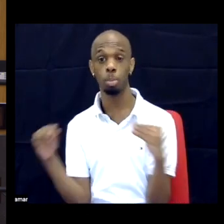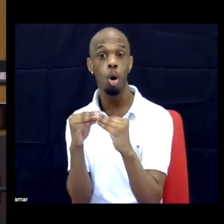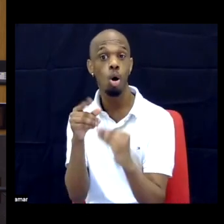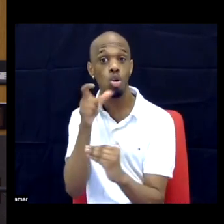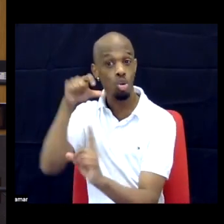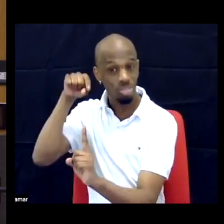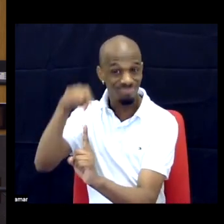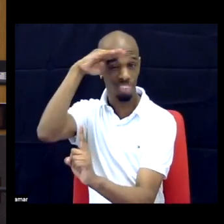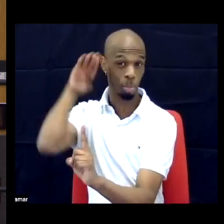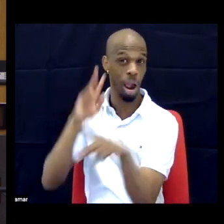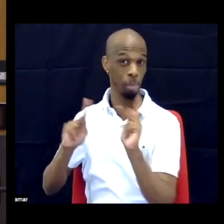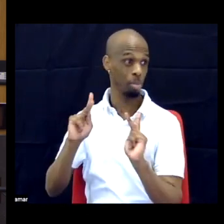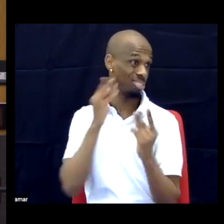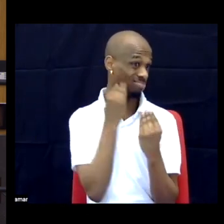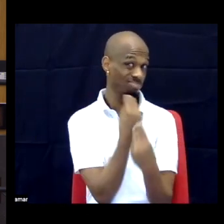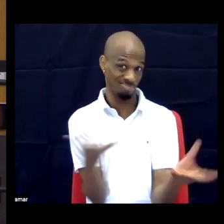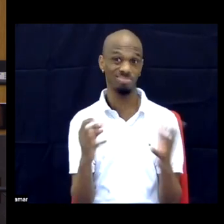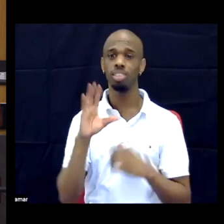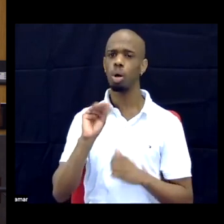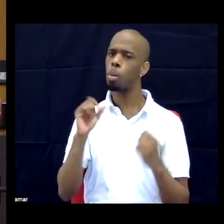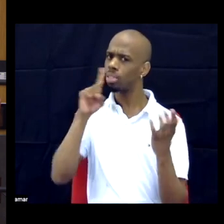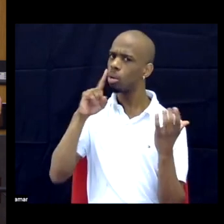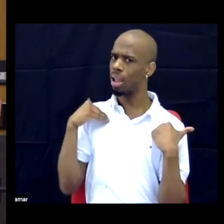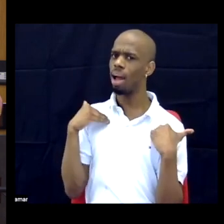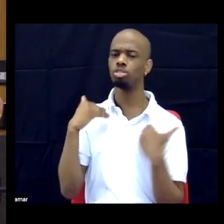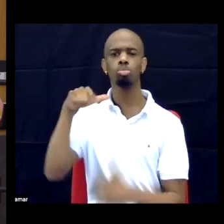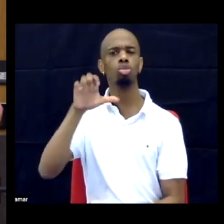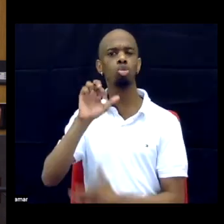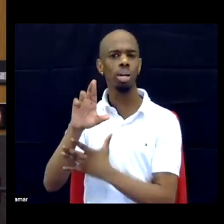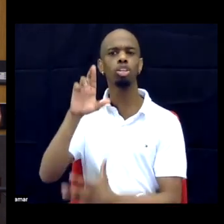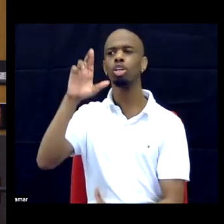I think that there's some queer disability politics in that moment that seems to have,